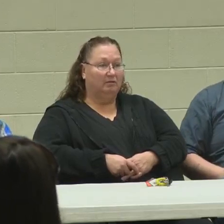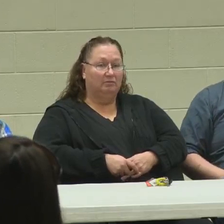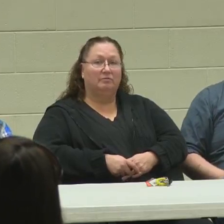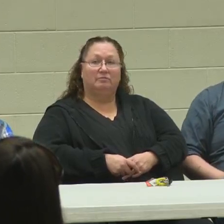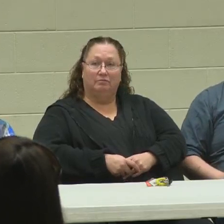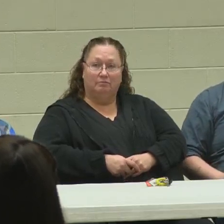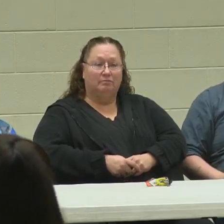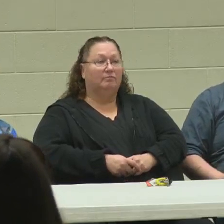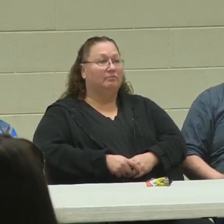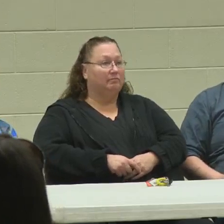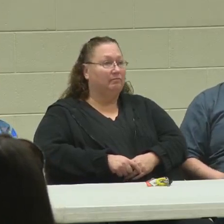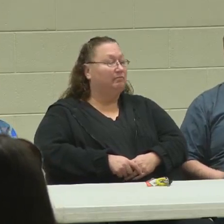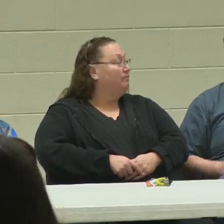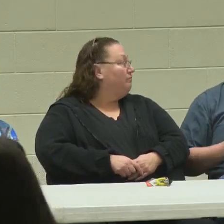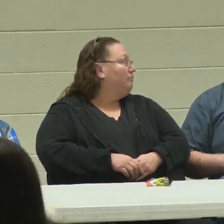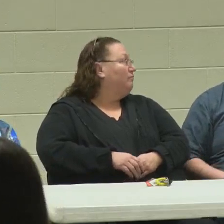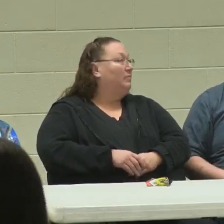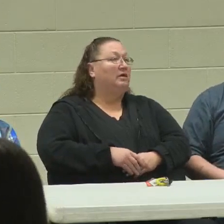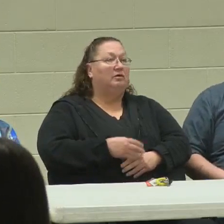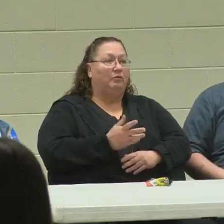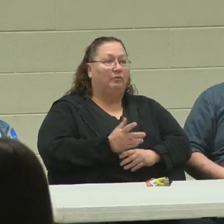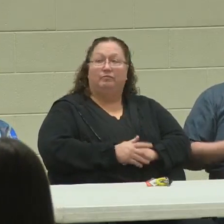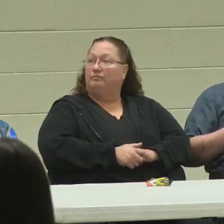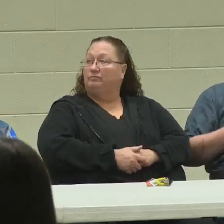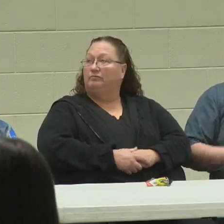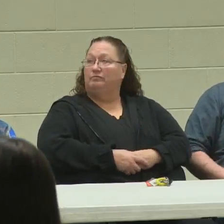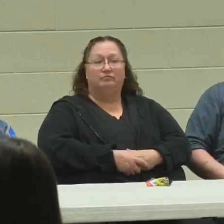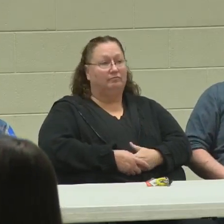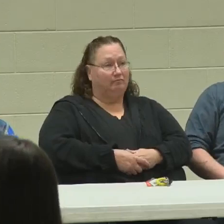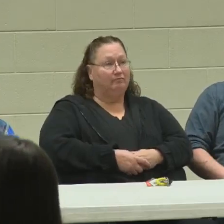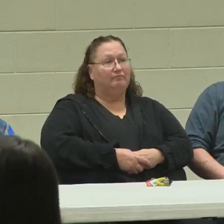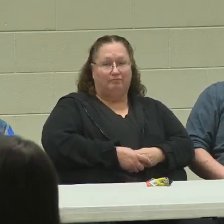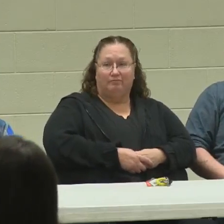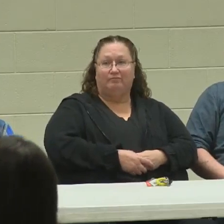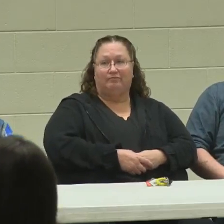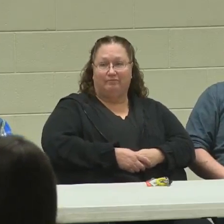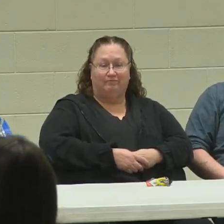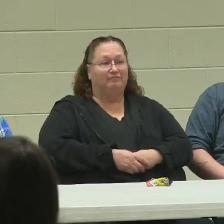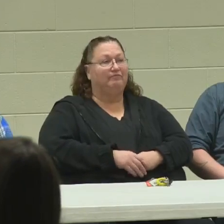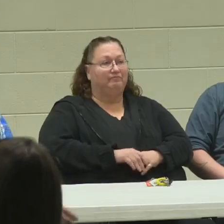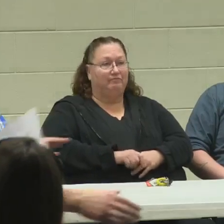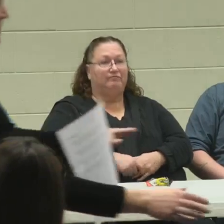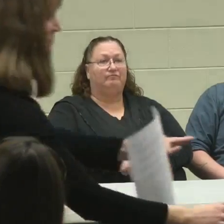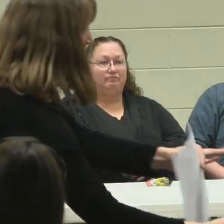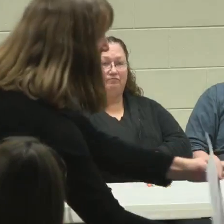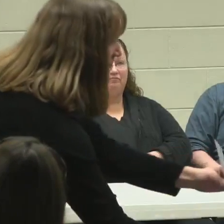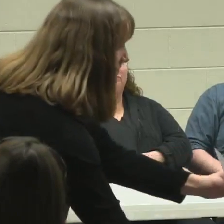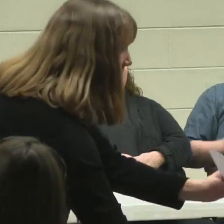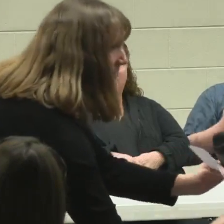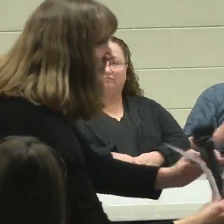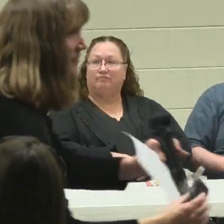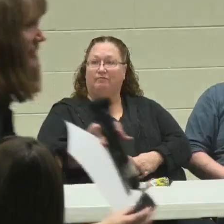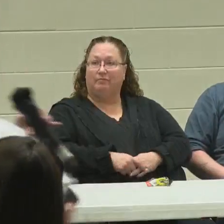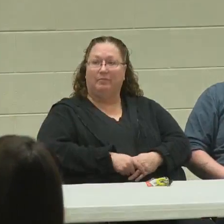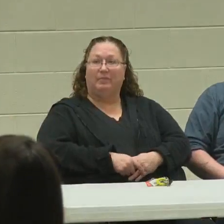I think a job is way better. [Clapping ]